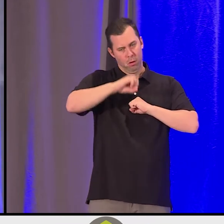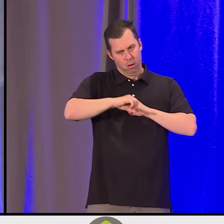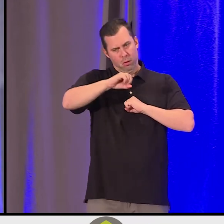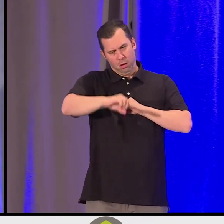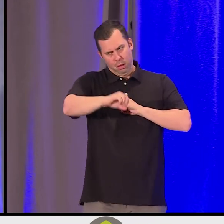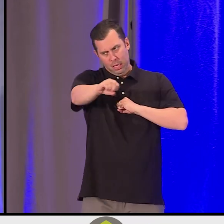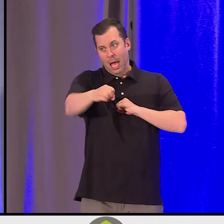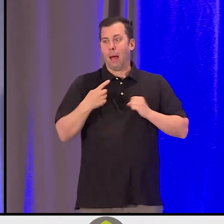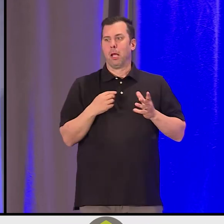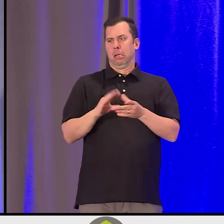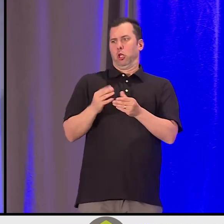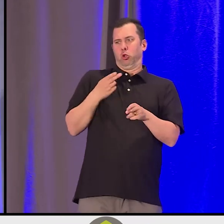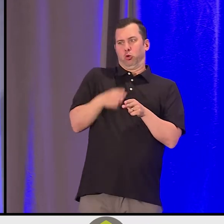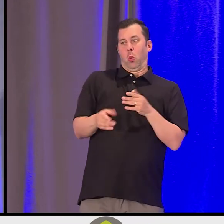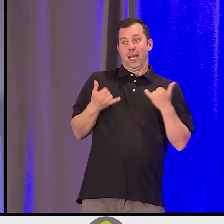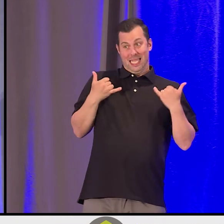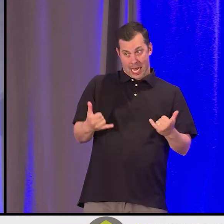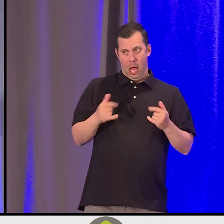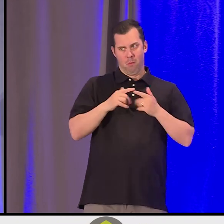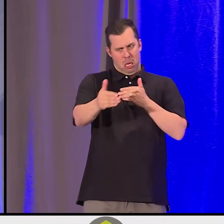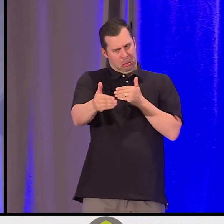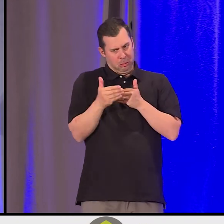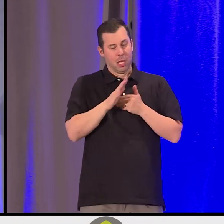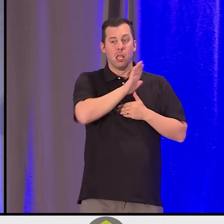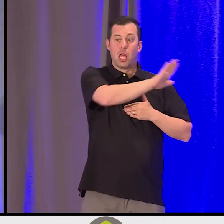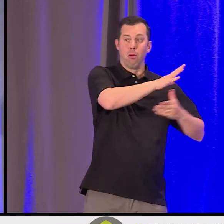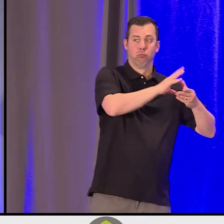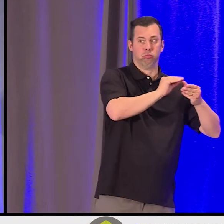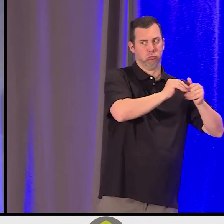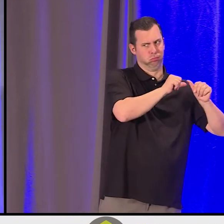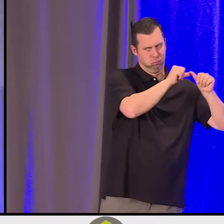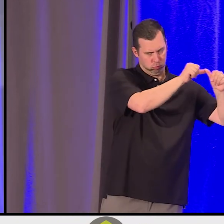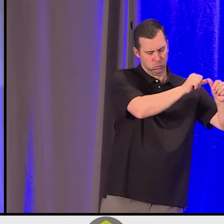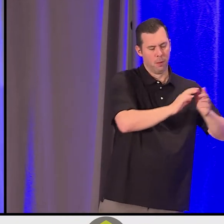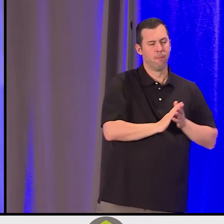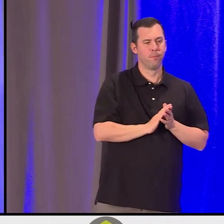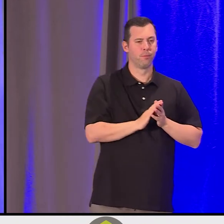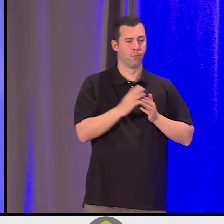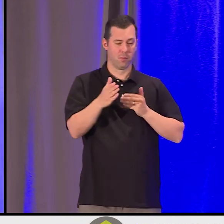so than I'm sharing with you here today. They ended up in an agreement